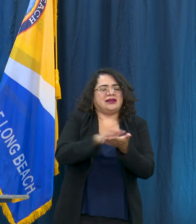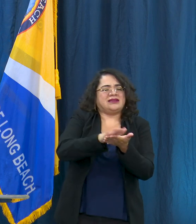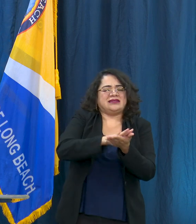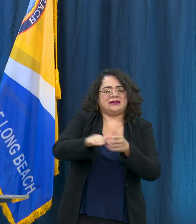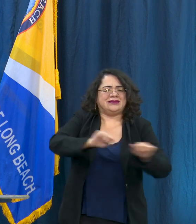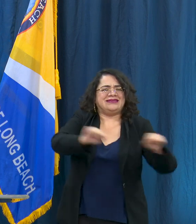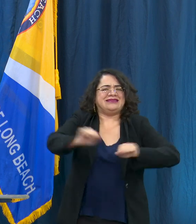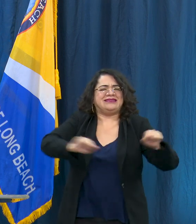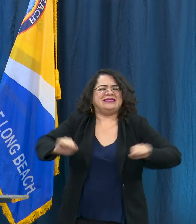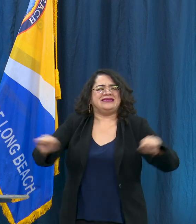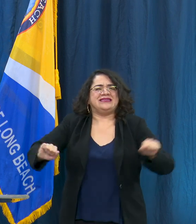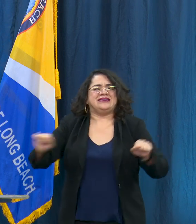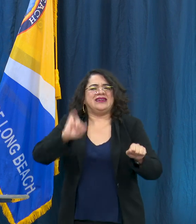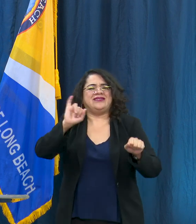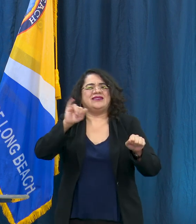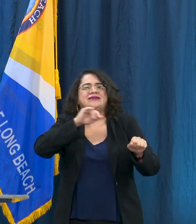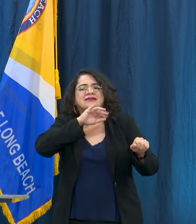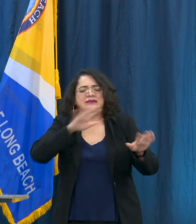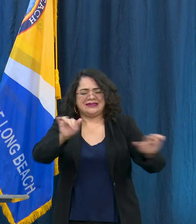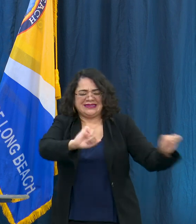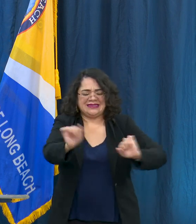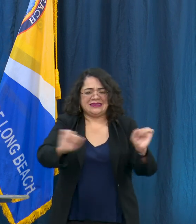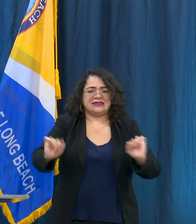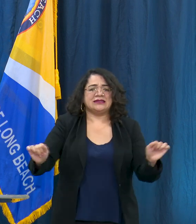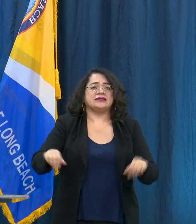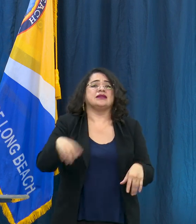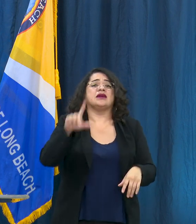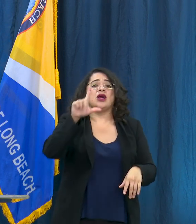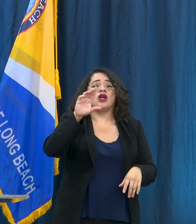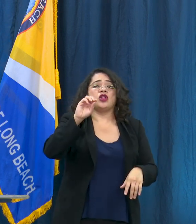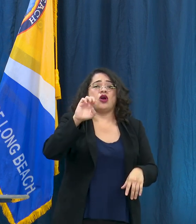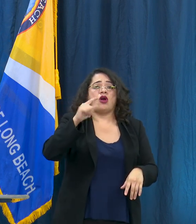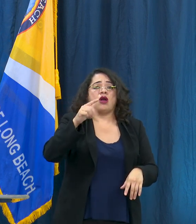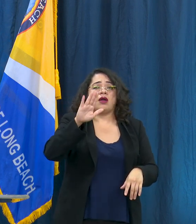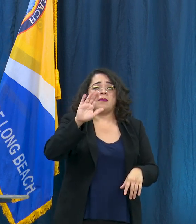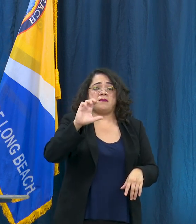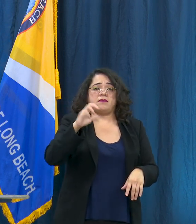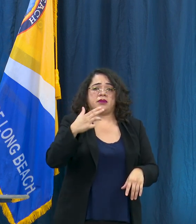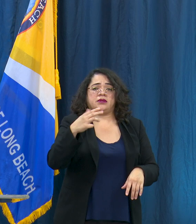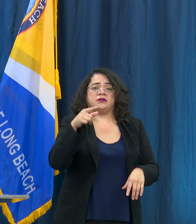visit the LongBeach.gov/covid19 website for information on what